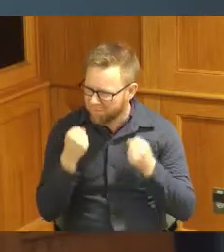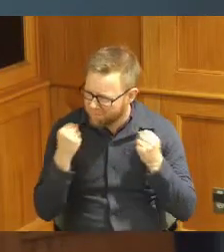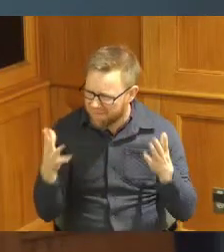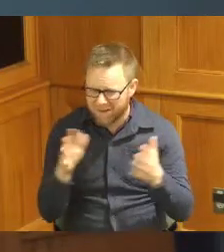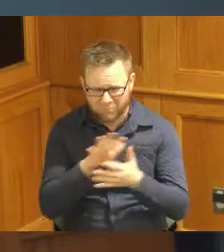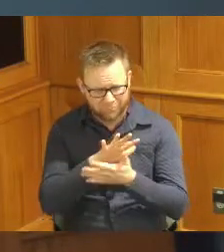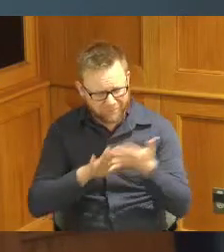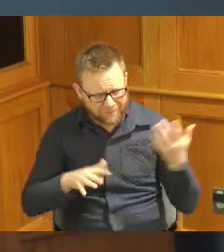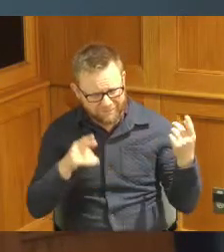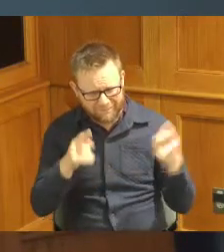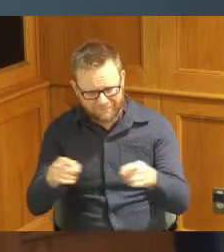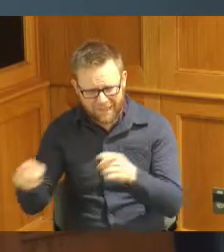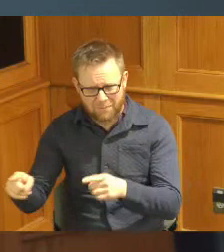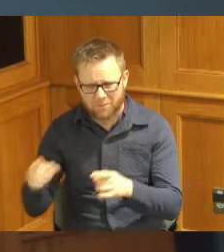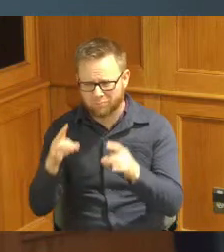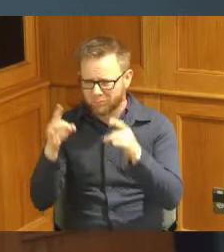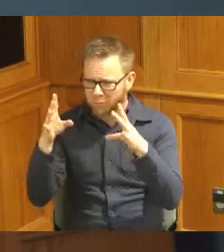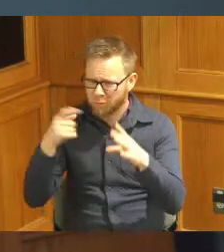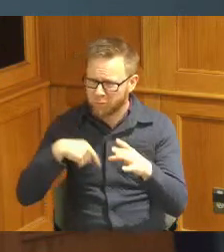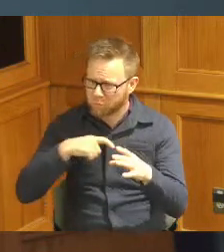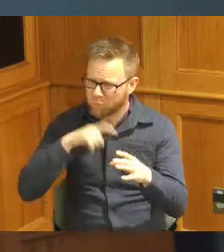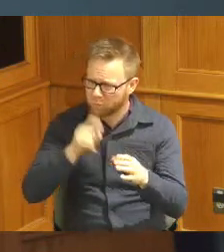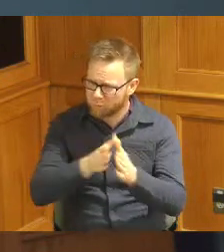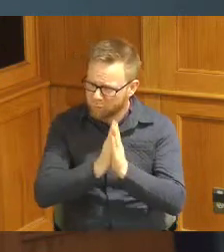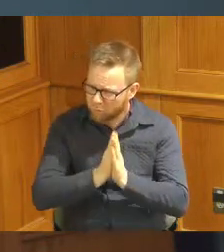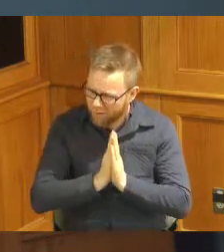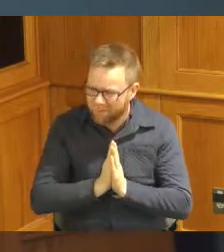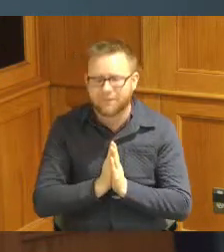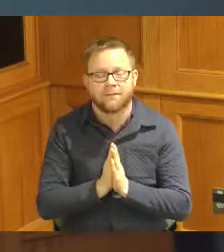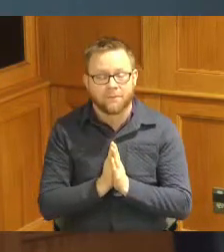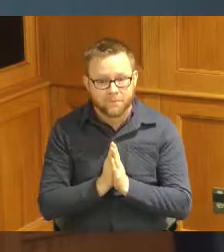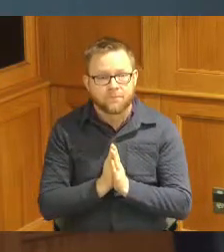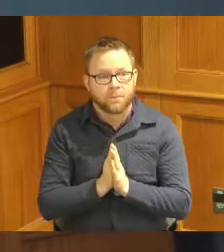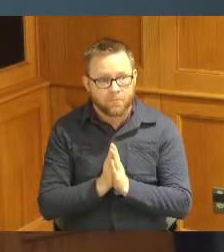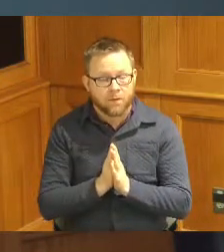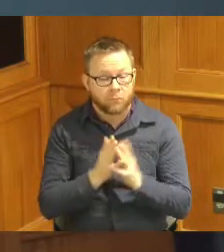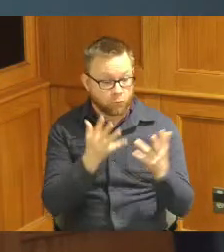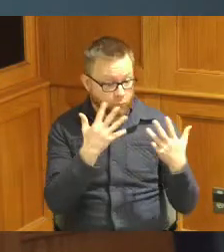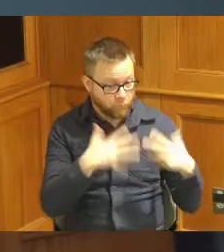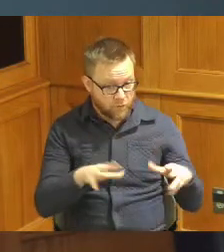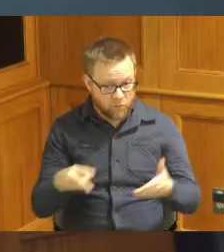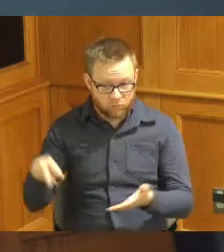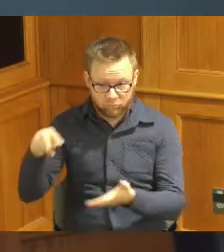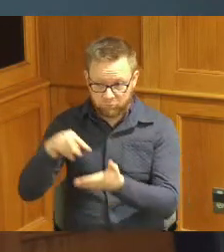lot to keep in our prayers followed by the Pledge of Allegiance so we'll take a moment of silence